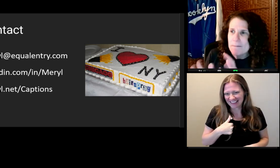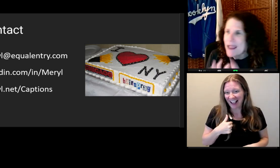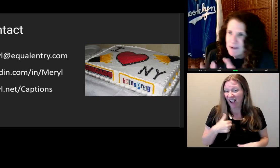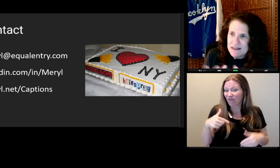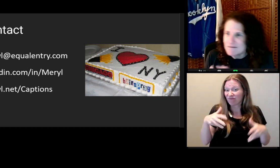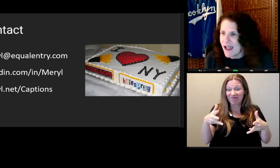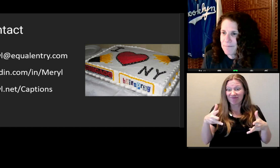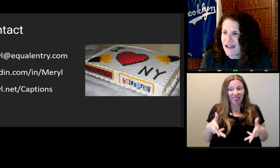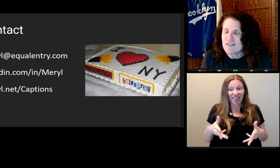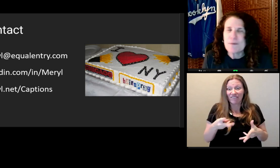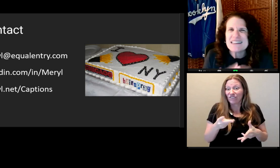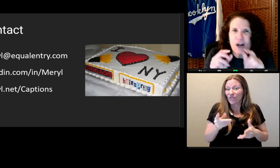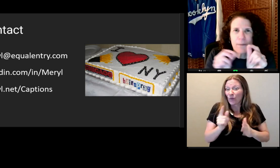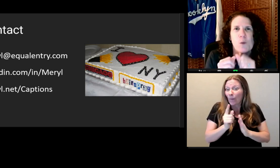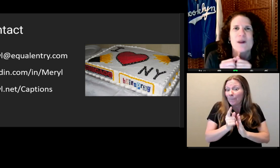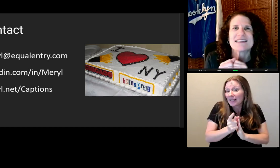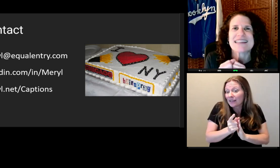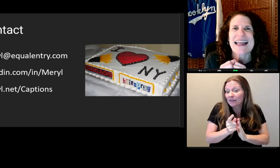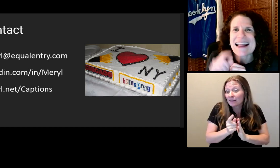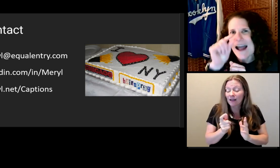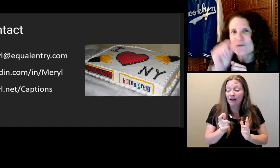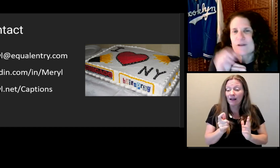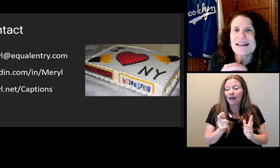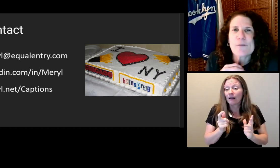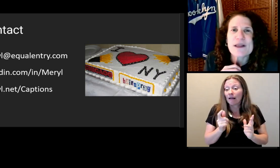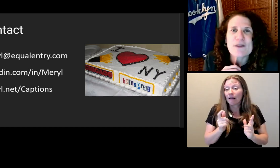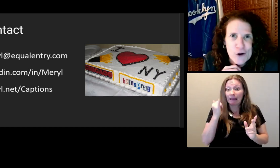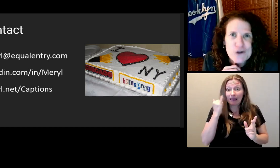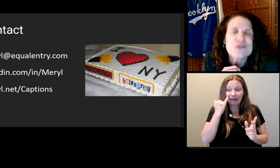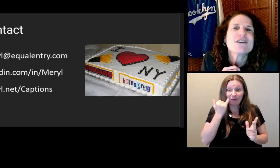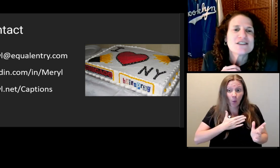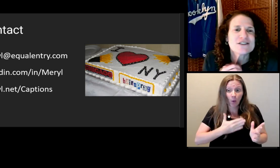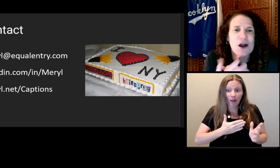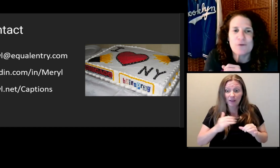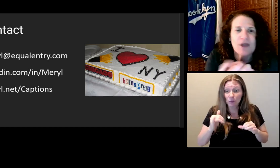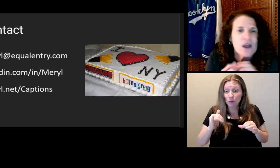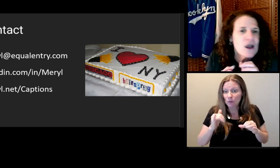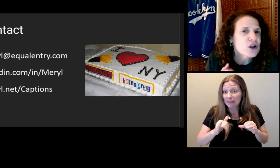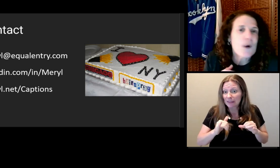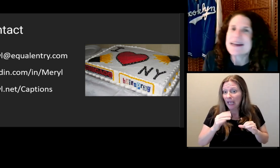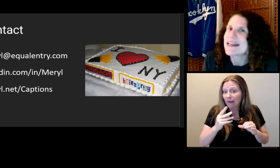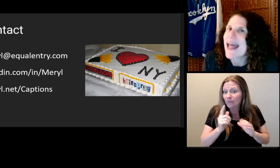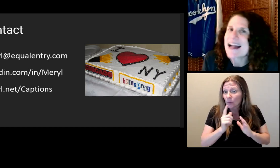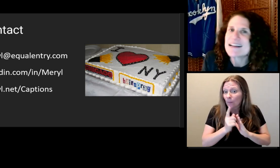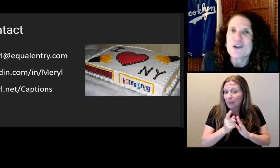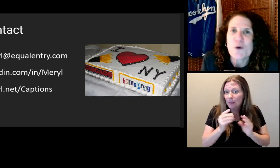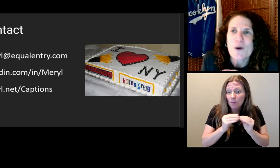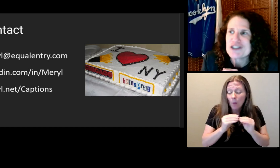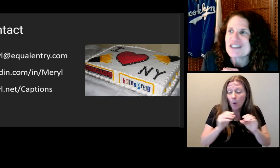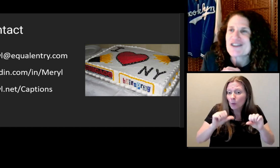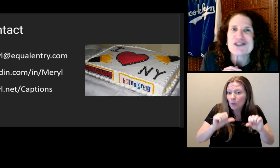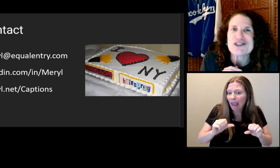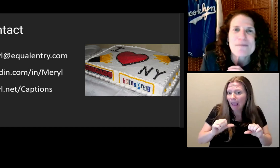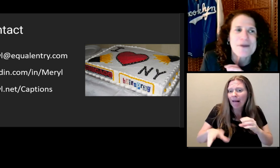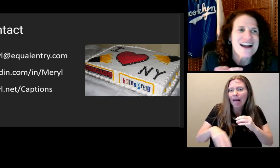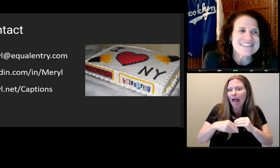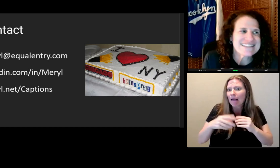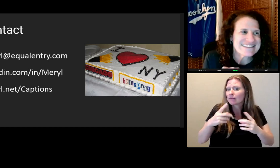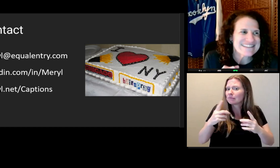But maybe everybody is gonna be willing to hang out a little bit longer. So go ahead and add your questions to the chat box.